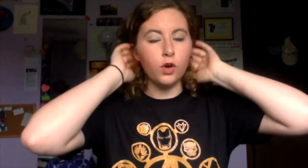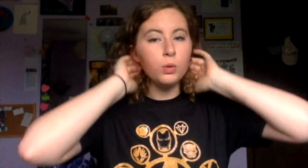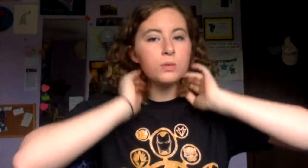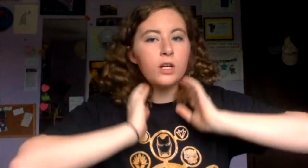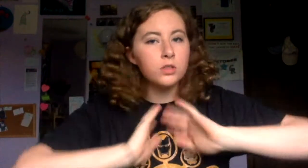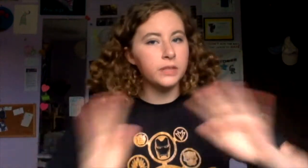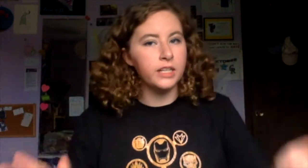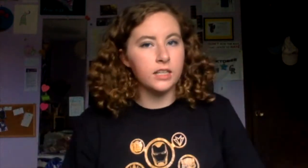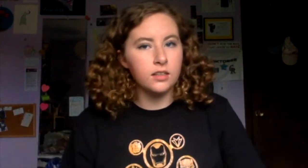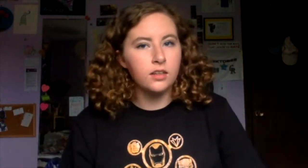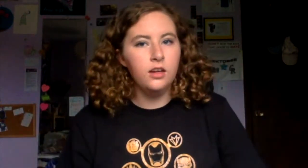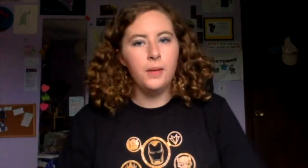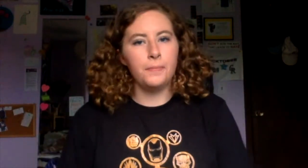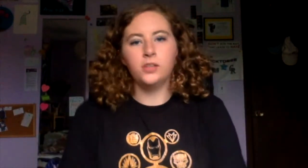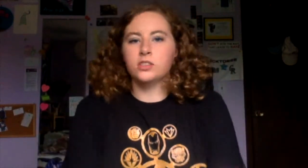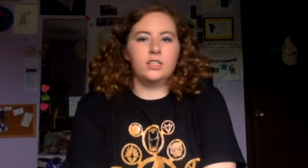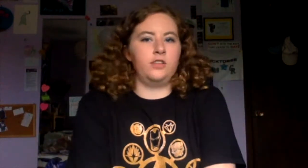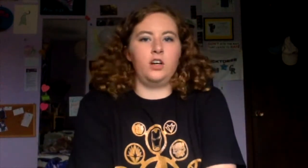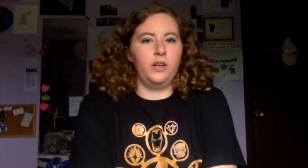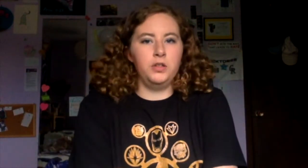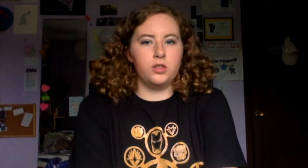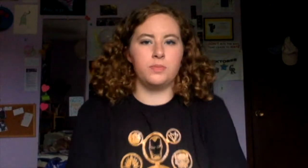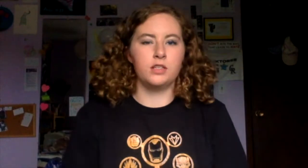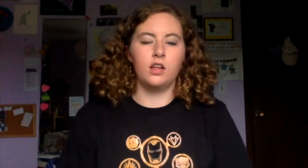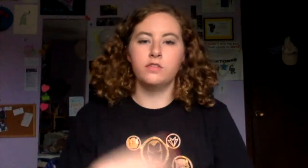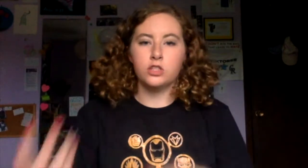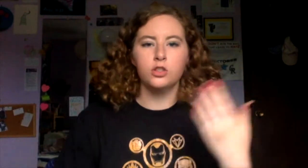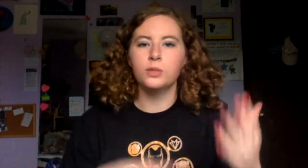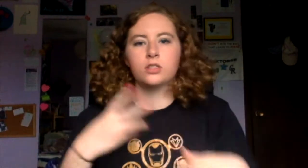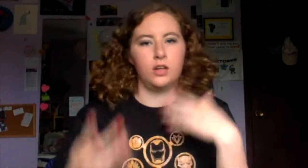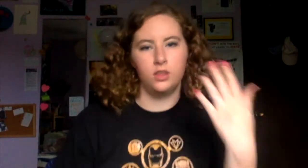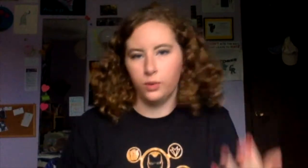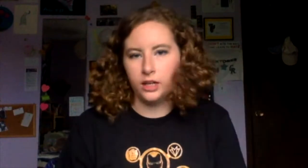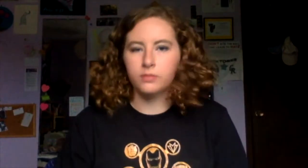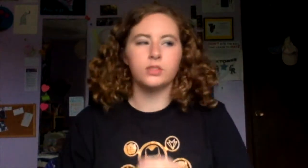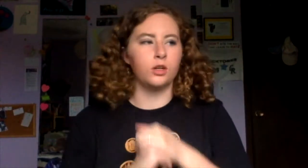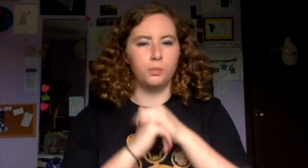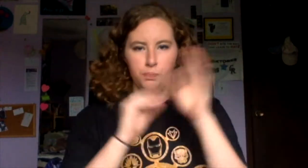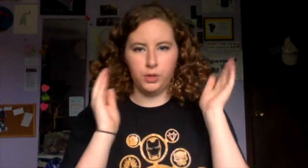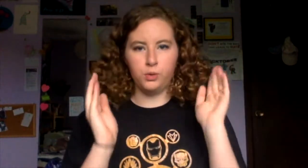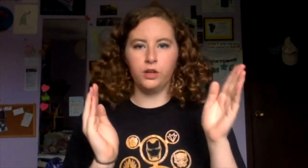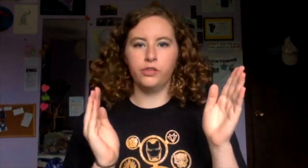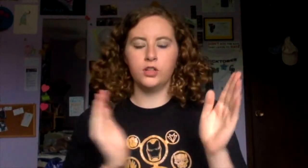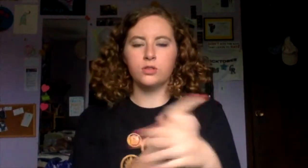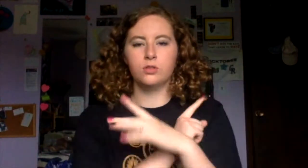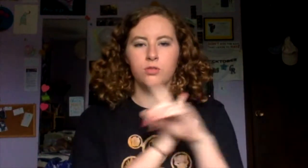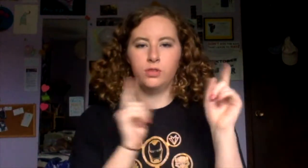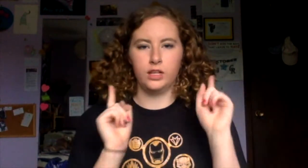You've always wanted to read it, but you just never got around to it because all of these new books got in the way. So pick one of those.